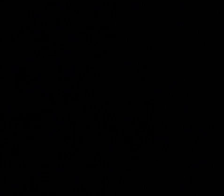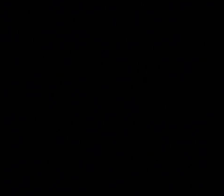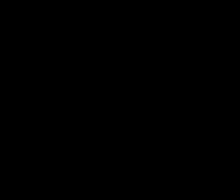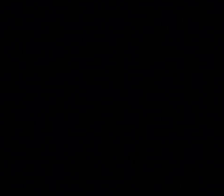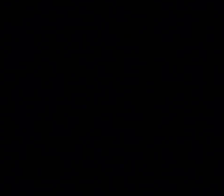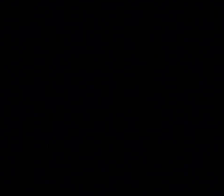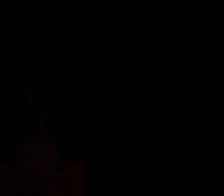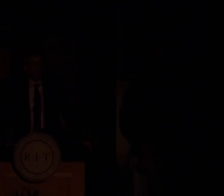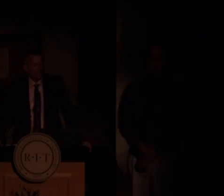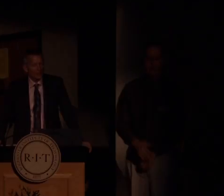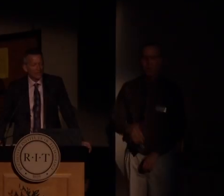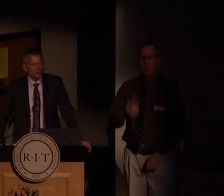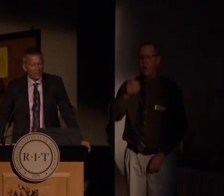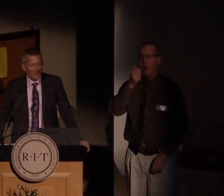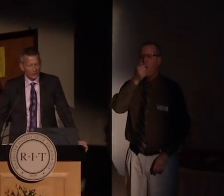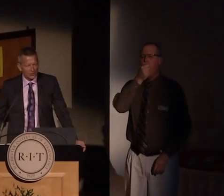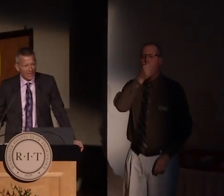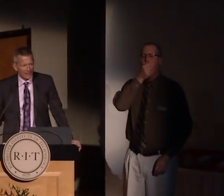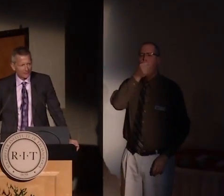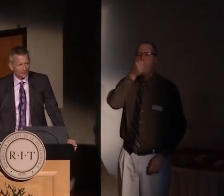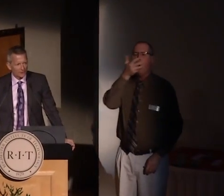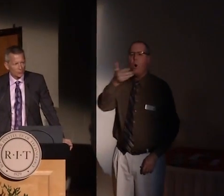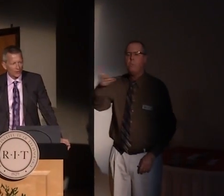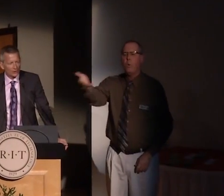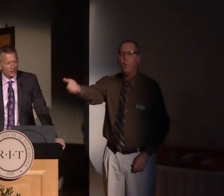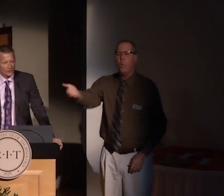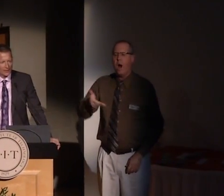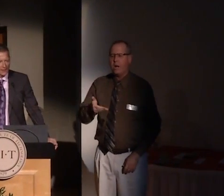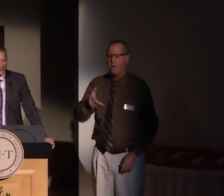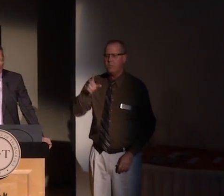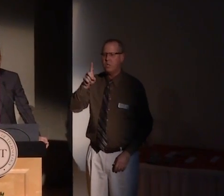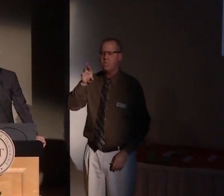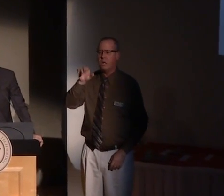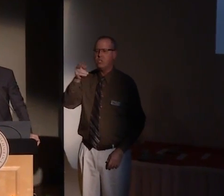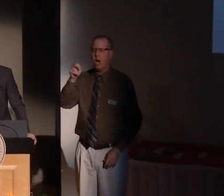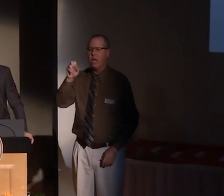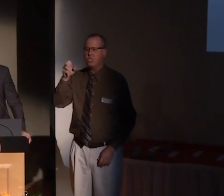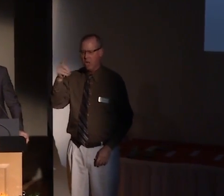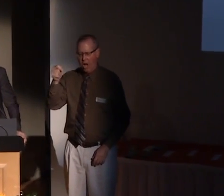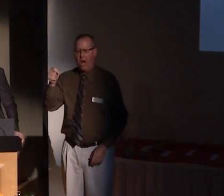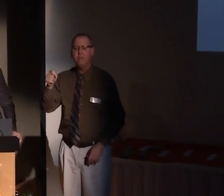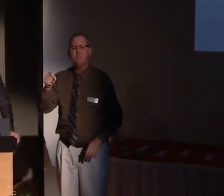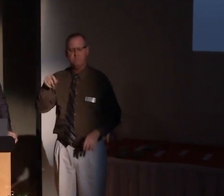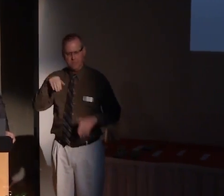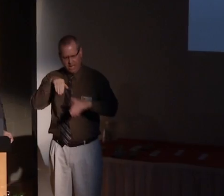Please give a warm welcome to Dr. John Schott, a 2013 inductee for the Innovation Hall of Fame.